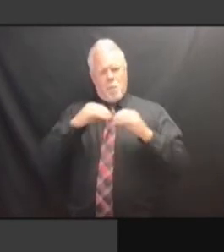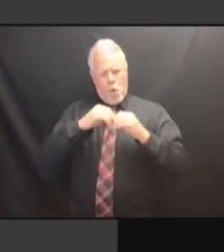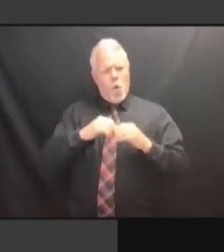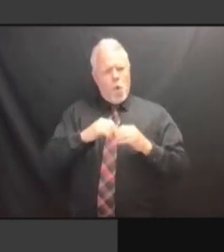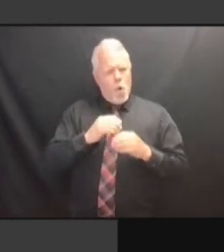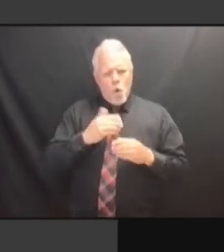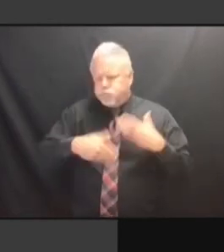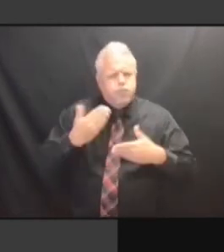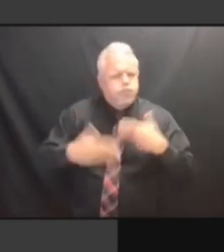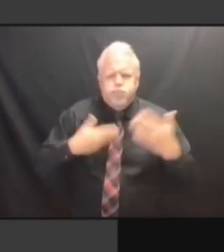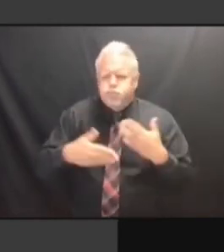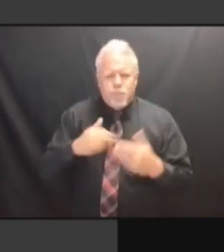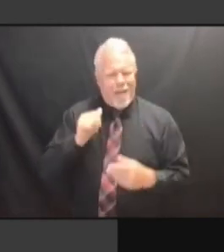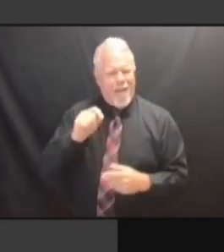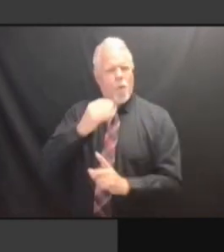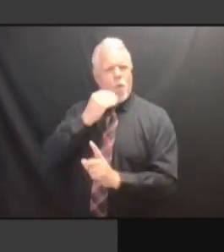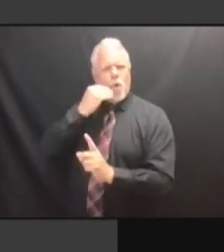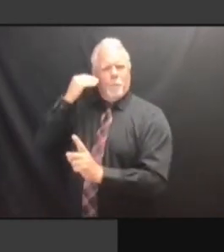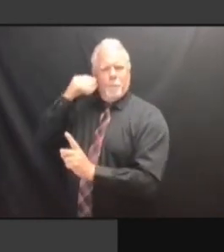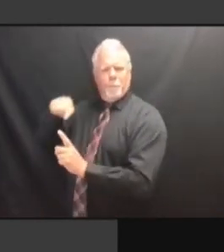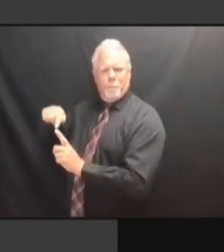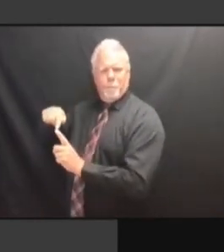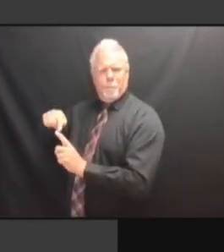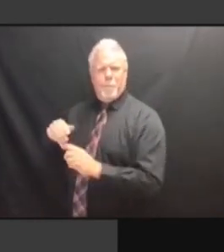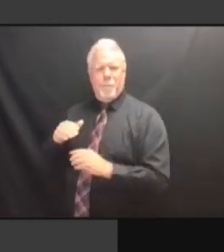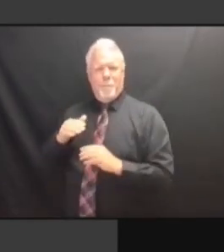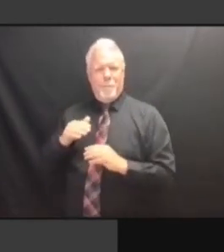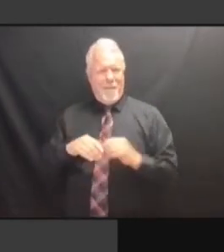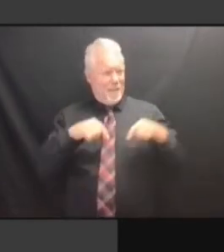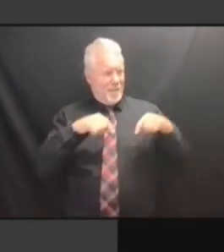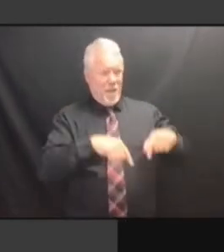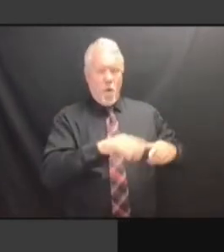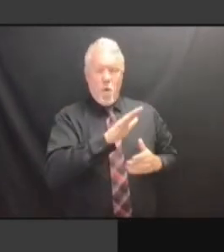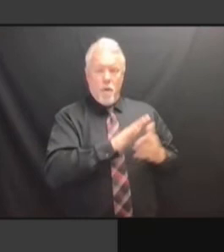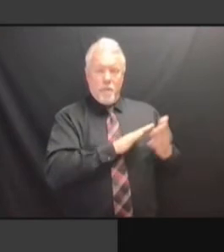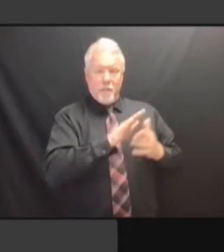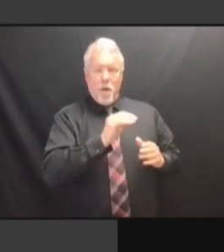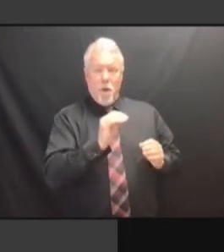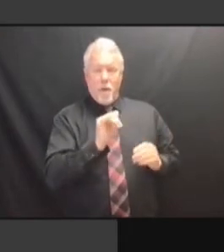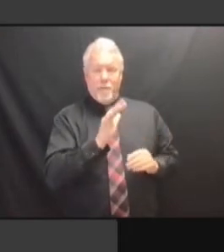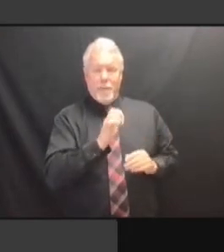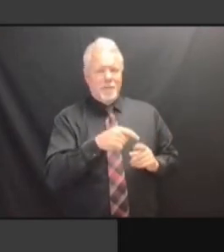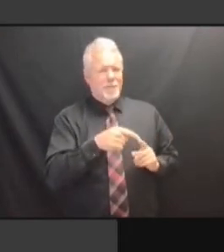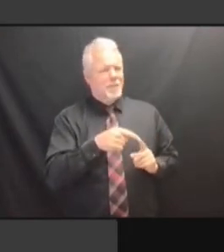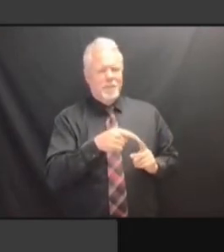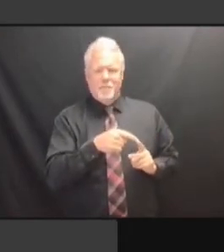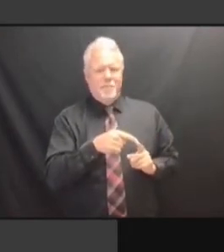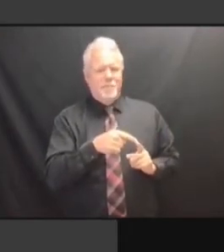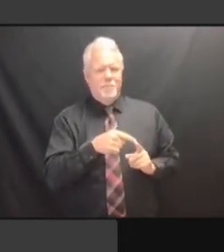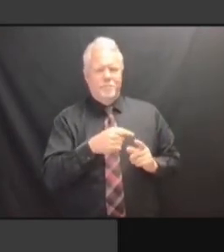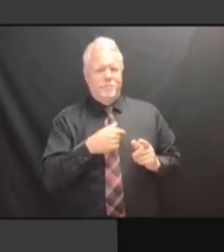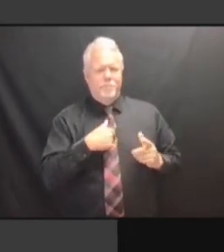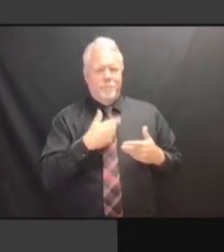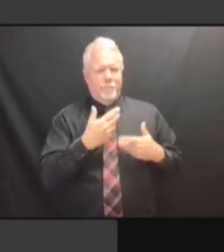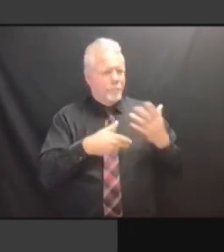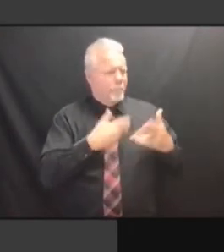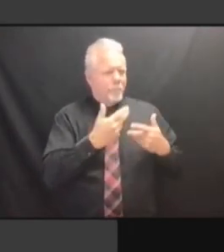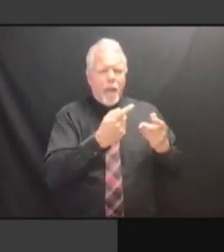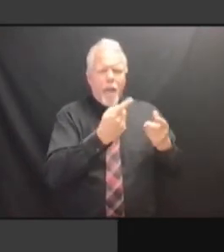IT JUST DOESN'T HAVE TO BE AS EXTENSIVE AS THE ONE WE EXTENSIVE AS THE ONE WE EXTENSIVE AS THE ONE WE CURRENTLY EXTENSIVE AS THE ONE WE CURRENTLY HAVE. CURRENTLY HAVE. CURRENTLY HAVE. >> CURRENTLY HAVE. >> YOU CURRENTLY HAVE. >> YOU DON'T CURRENTLY HAVE. >> YOU DON'T MIND CURRENTLY HAVE. >> YOU DON'T MIND ME CURRENTLY HAVE. >> YOU DON'T MIND ME HAVING CURRENTLY HAVE. >> YOU DON'T MIND ME HAVING THIS YOU DON'T MIND ME HAVING THIS YOU DON'T MIND ME HAVING THIS CONVERSATION. CONVERSATION. CONVERSATION. >> CONVERSATION. >> I CONVERSATION. >> I APPRECIATE CONVERSATION. >> I APPRECIATE IT. I APPRECIATE IT. I APPRECIATE IT. >> I APPRECIATE IT. >> IF I APPRECIATE IT. >> IF YOU I APPRECIATE IT. >> IF YOU HAVE